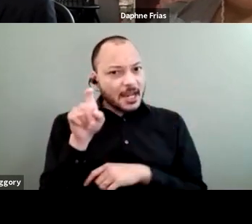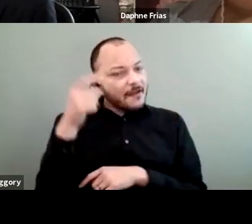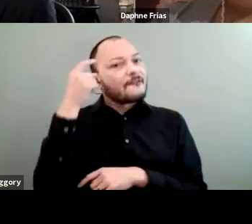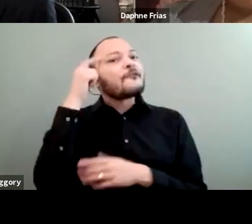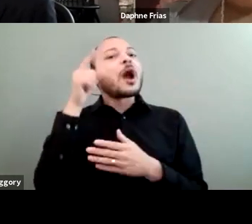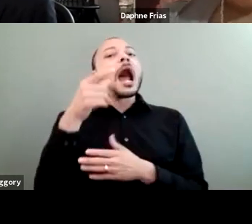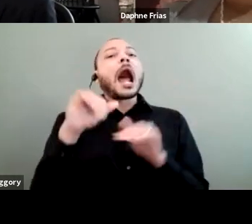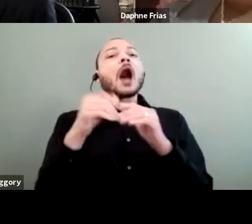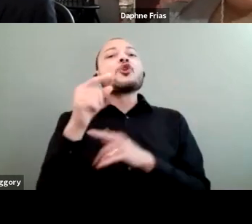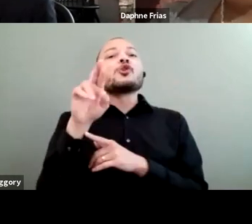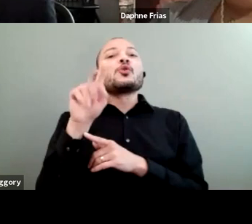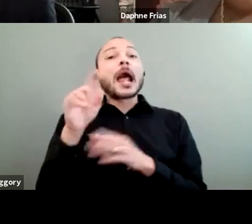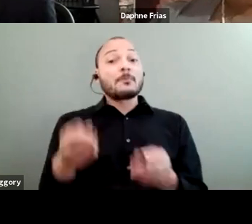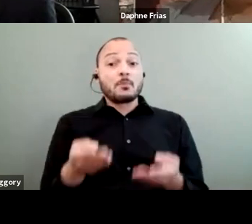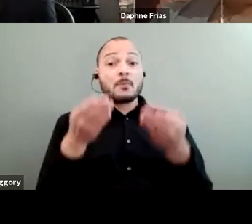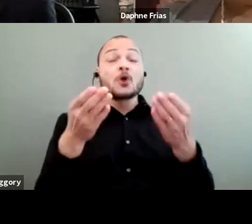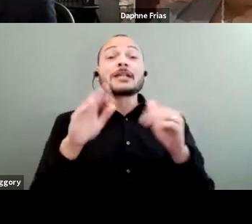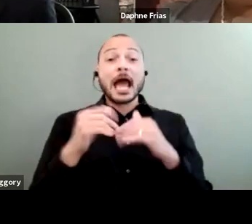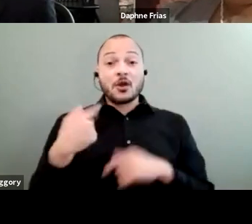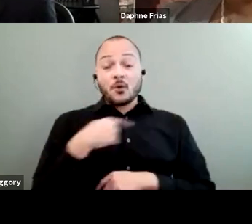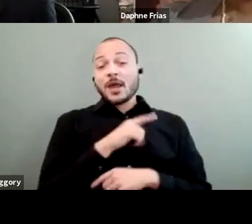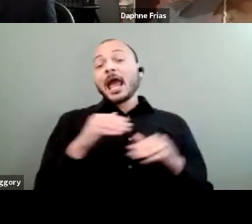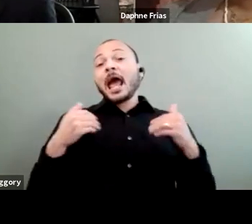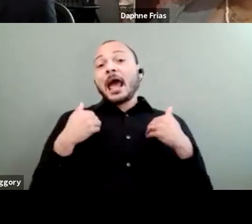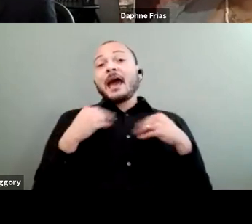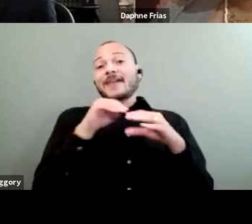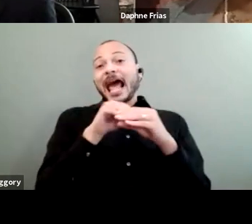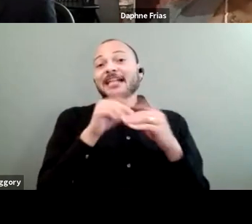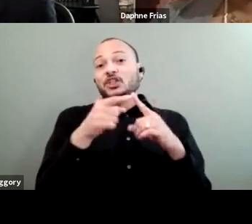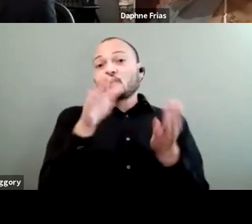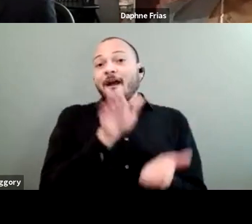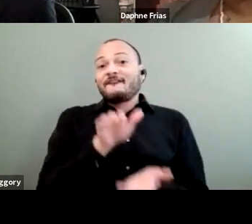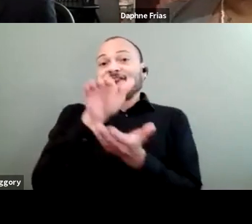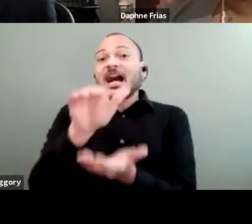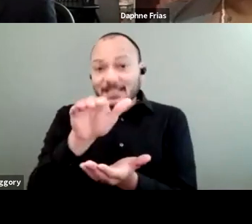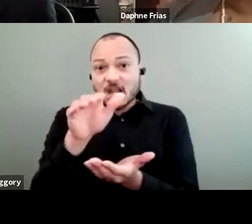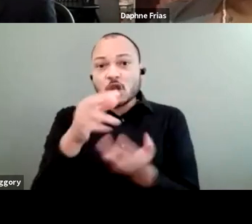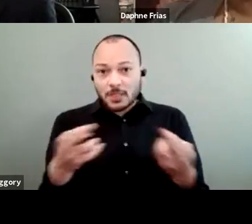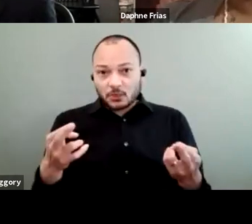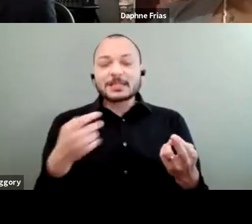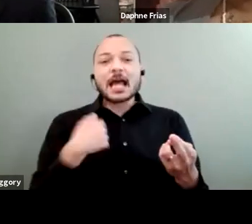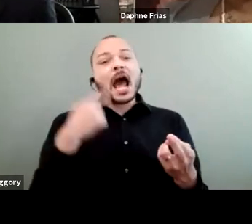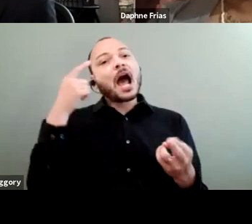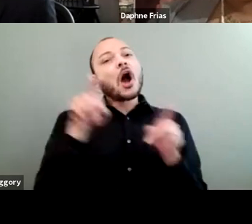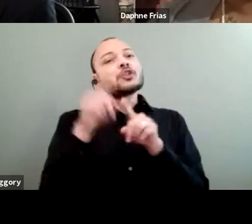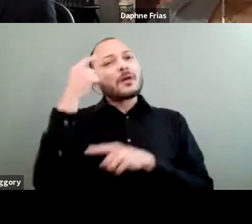and how we have access to funding resources. I also think that there is a huge gap